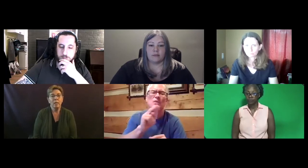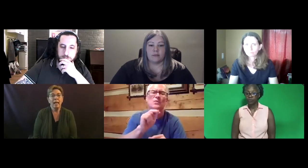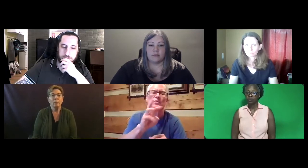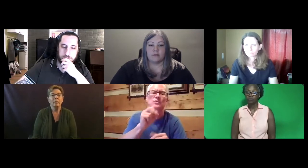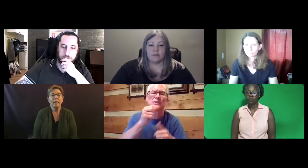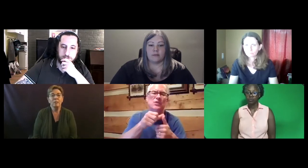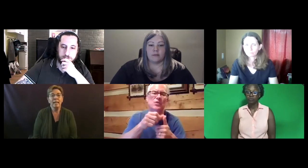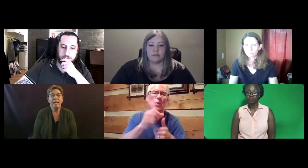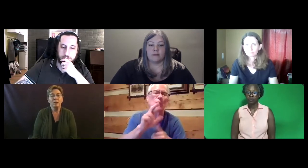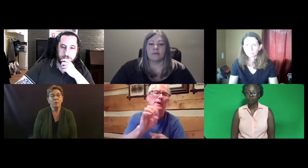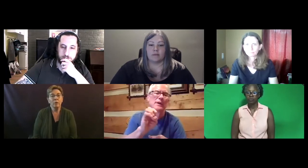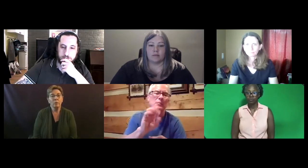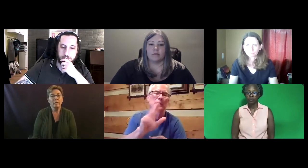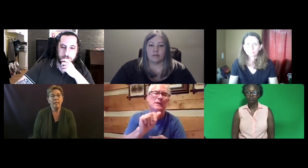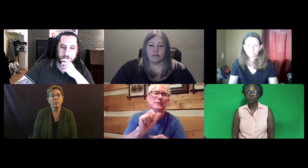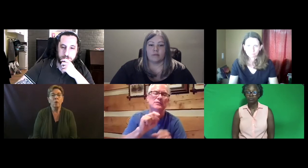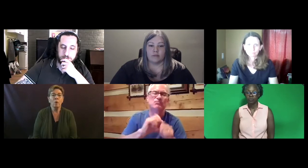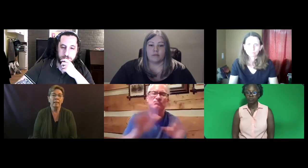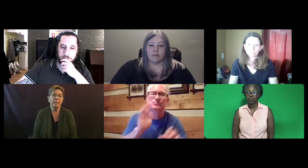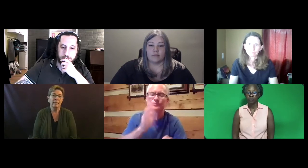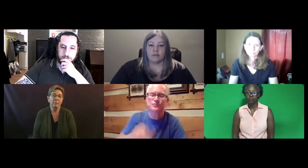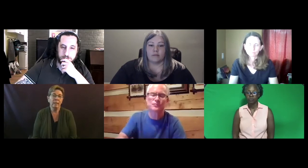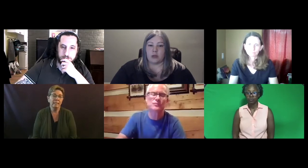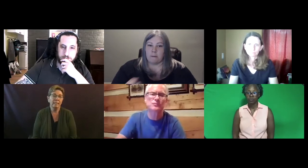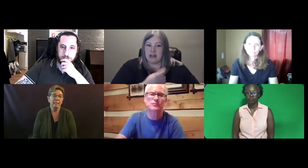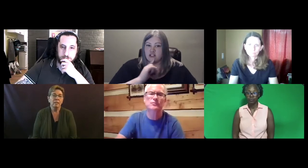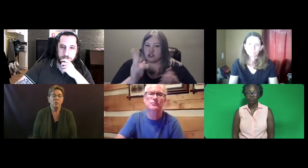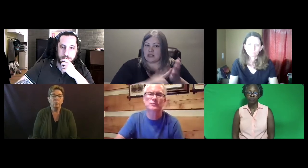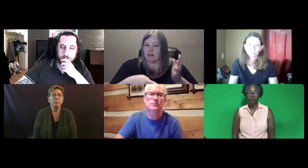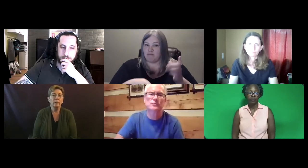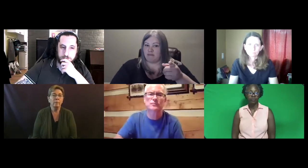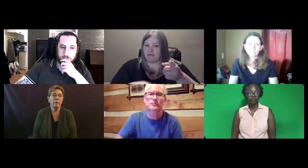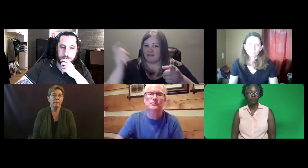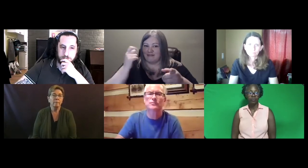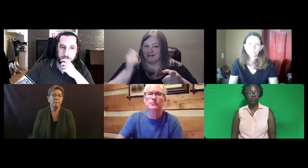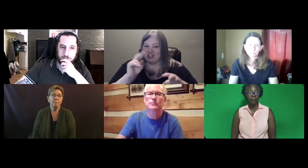We'll announce that through the newsletter or in an E-blast. So you'll be hearing more.